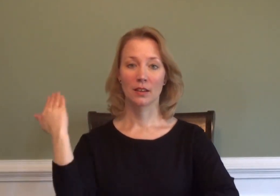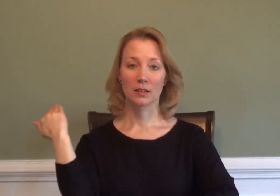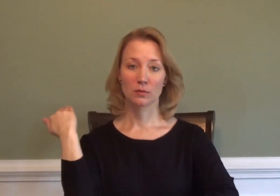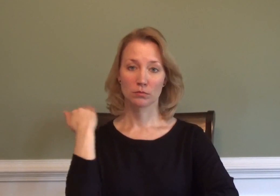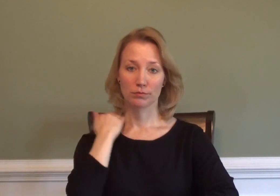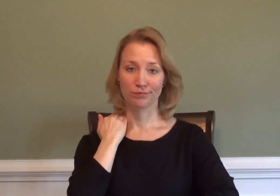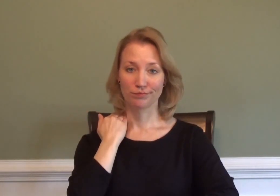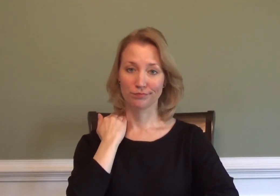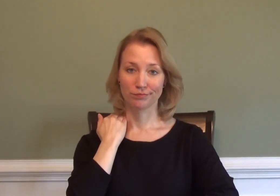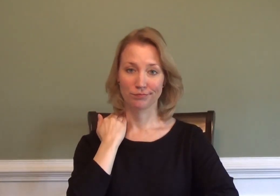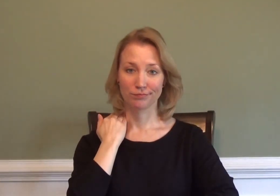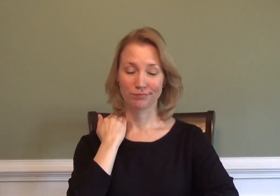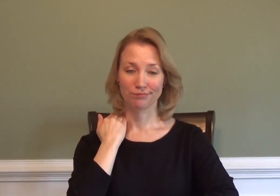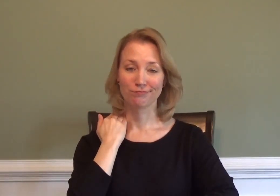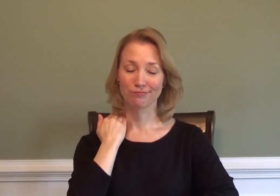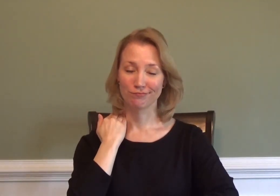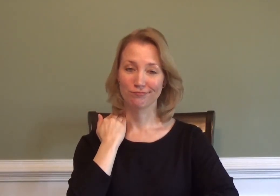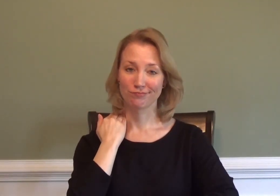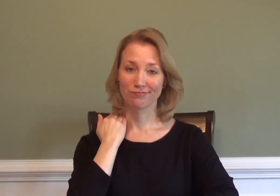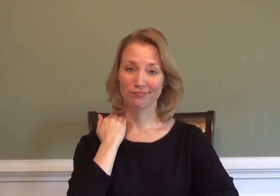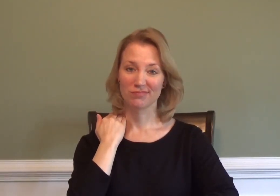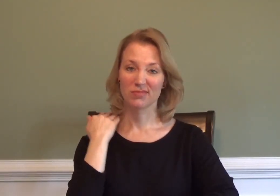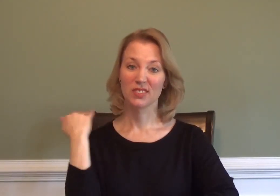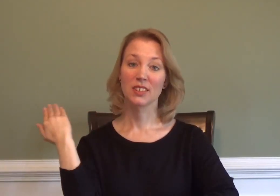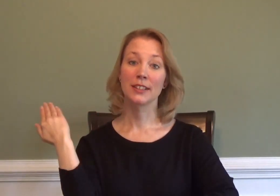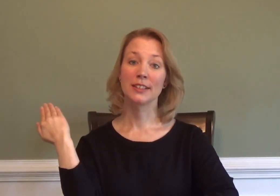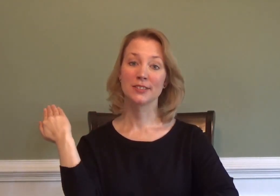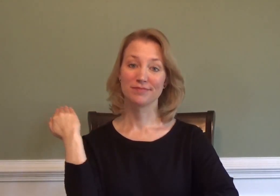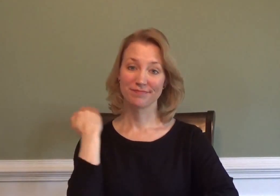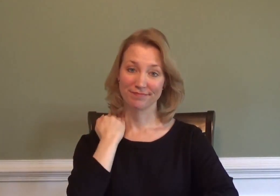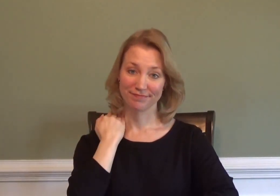to be BROKE